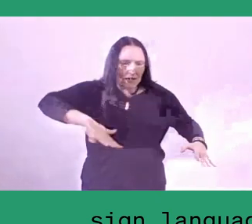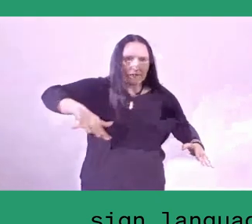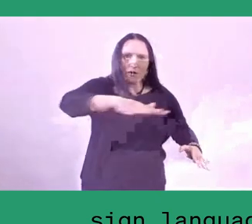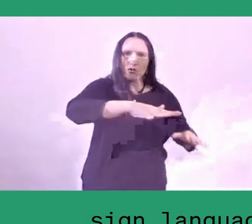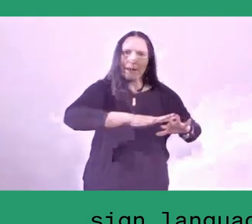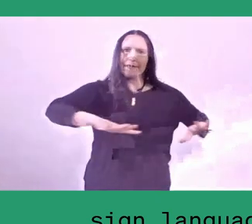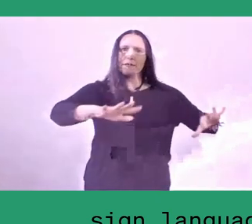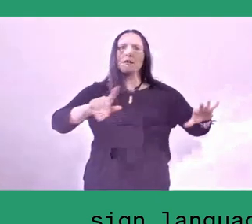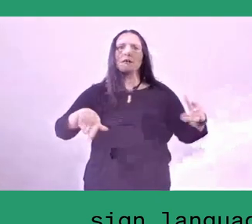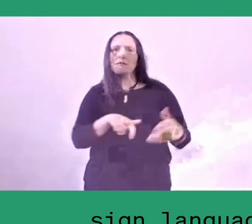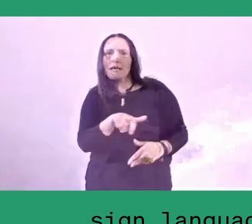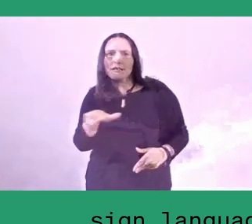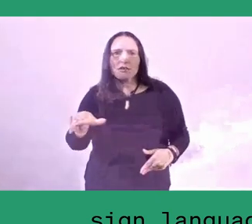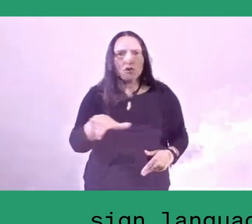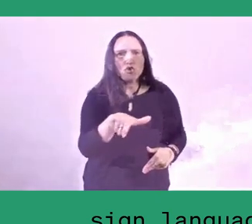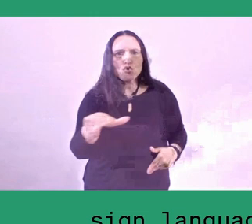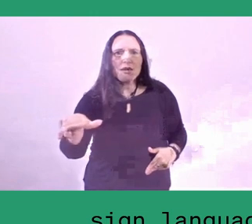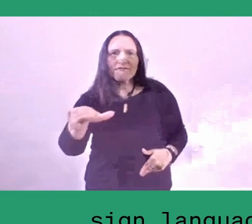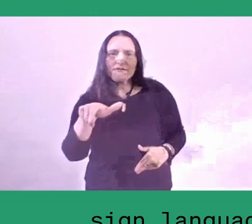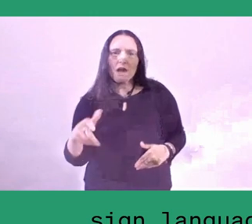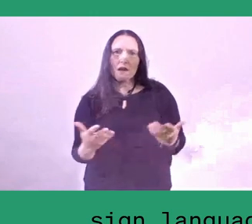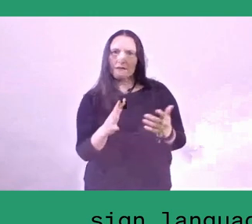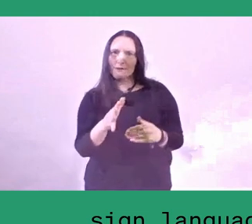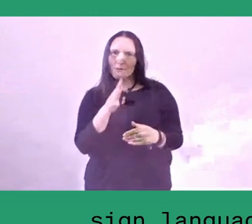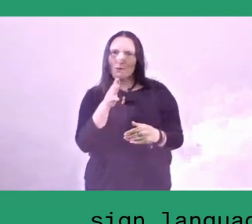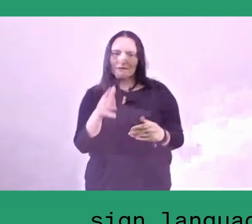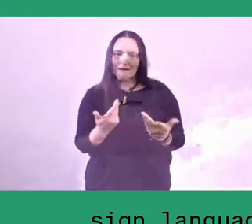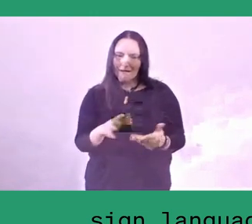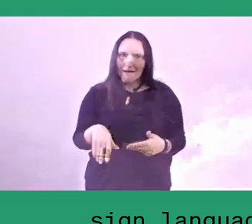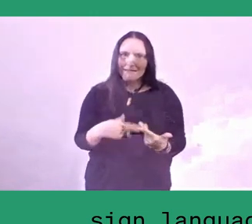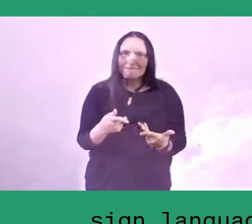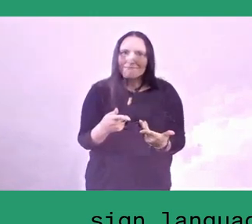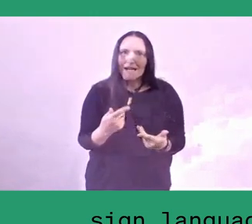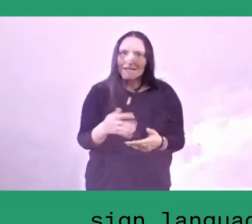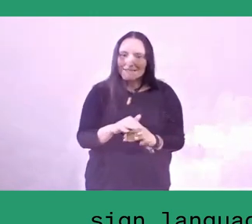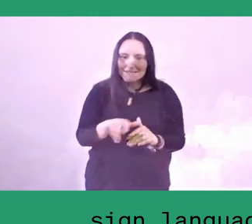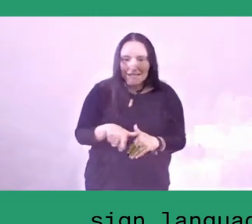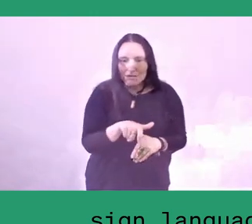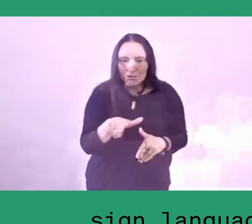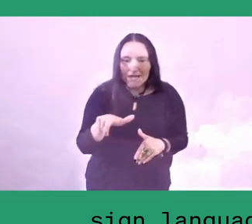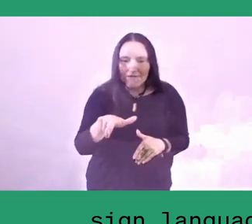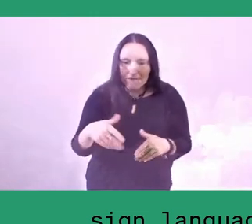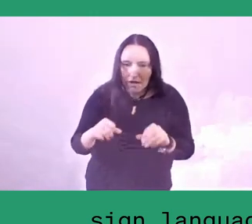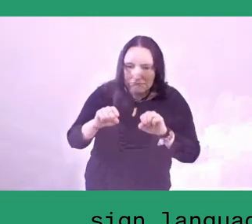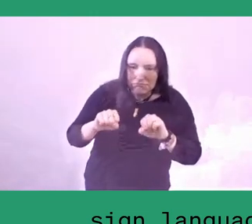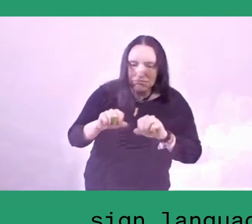or in the agricultural field or rice field,